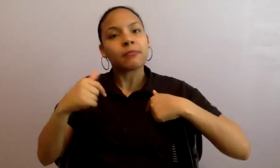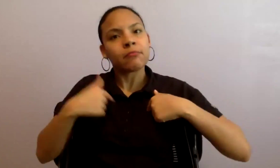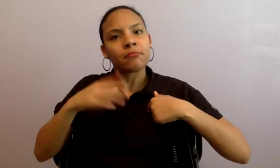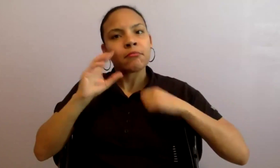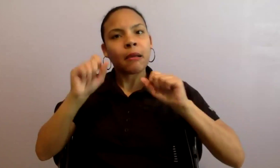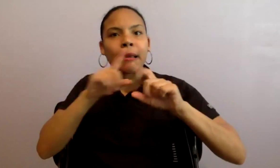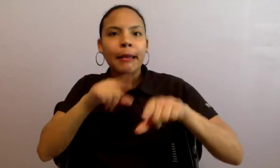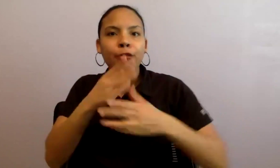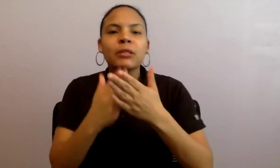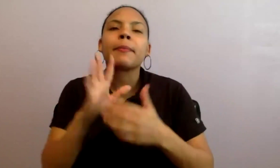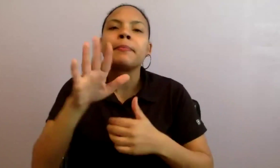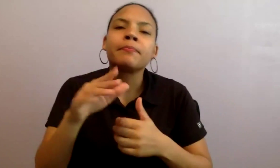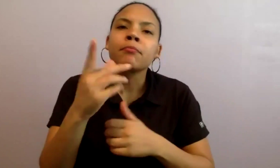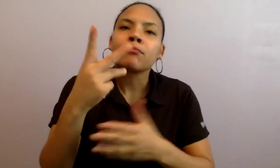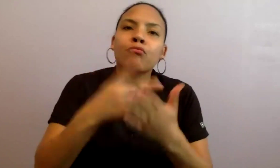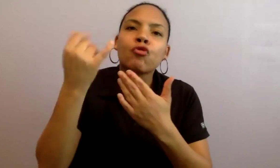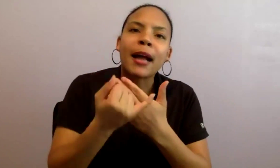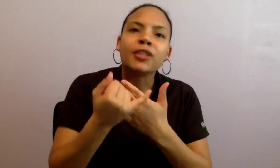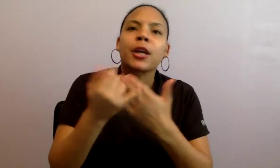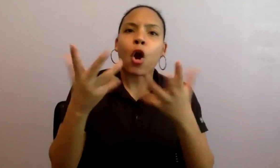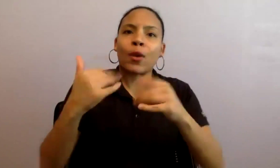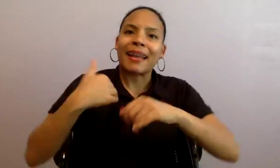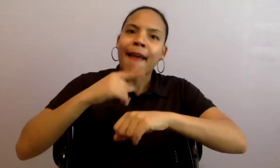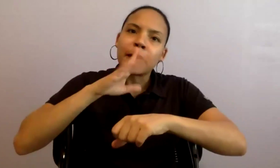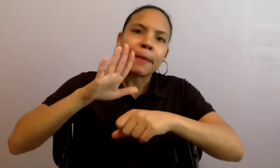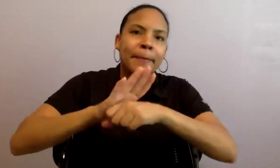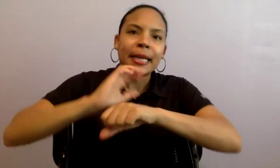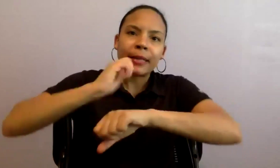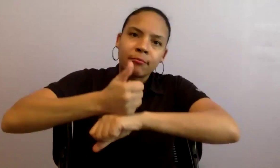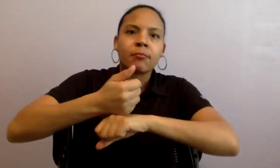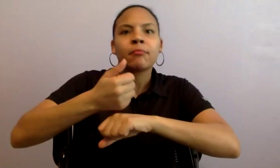Can a project already have a committed premiere or presentation partner in addition to